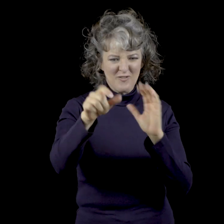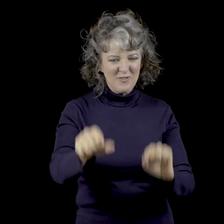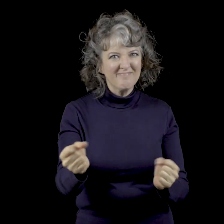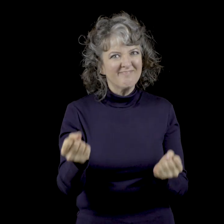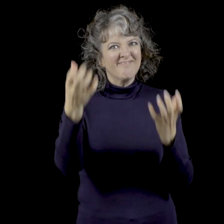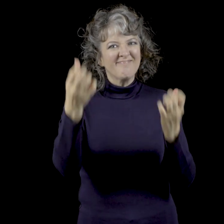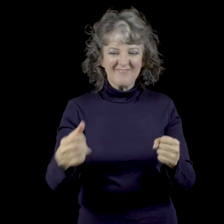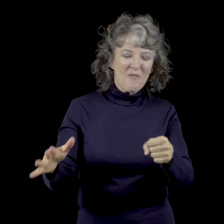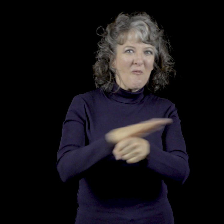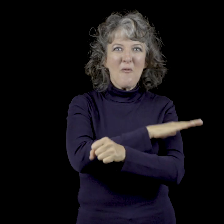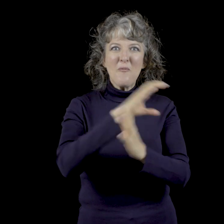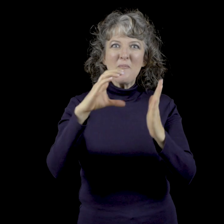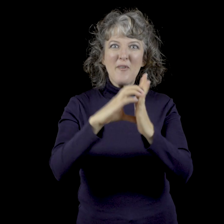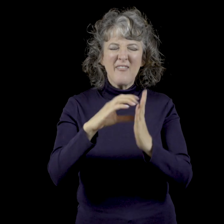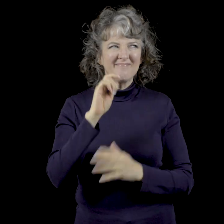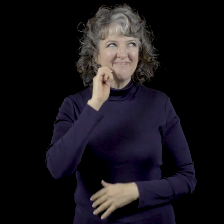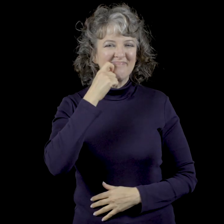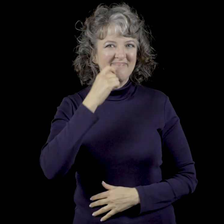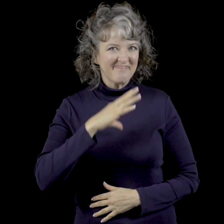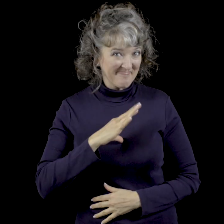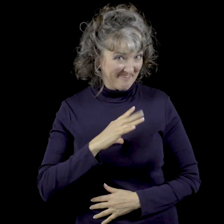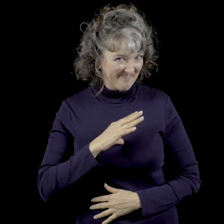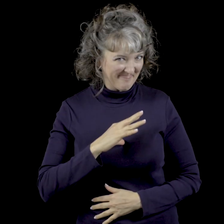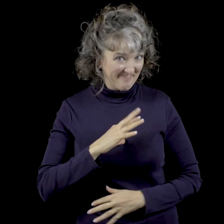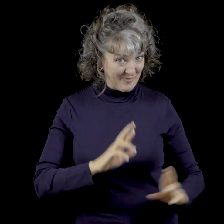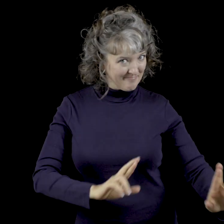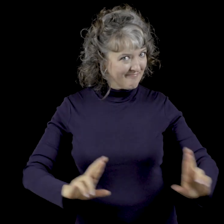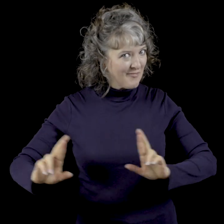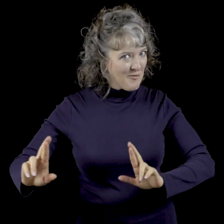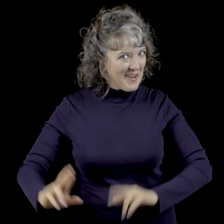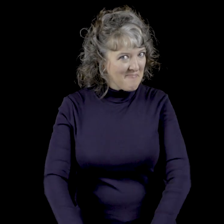Capable of signing an entire passage. Groovy! Standing by?